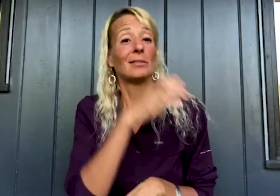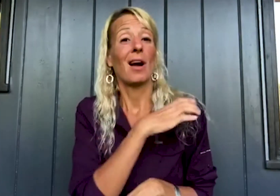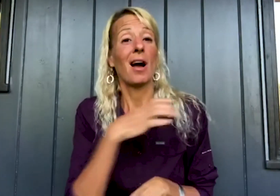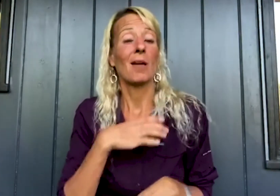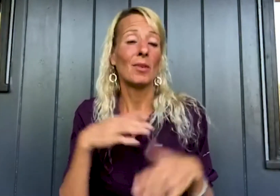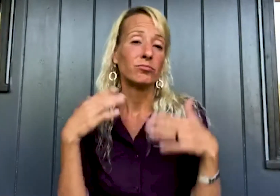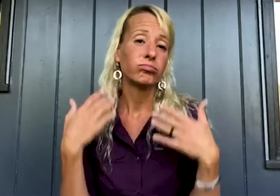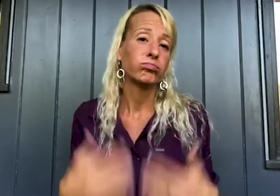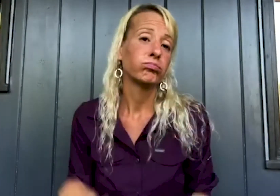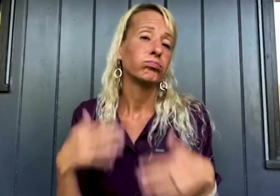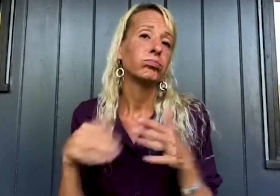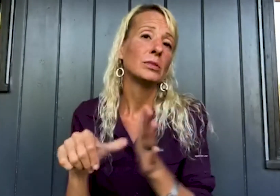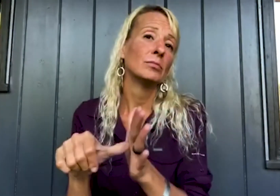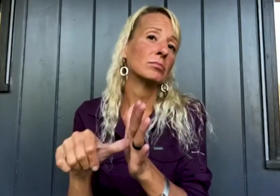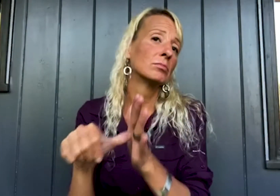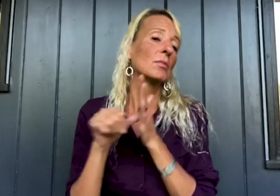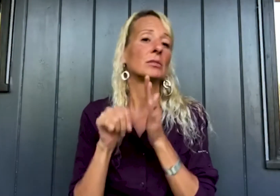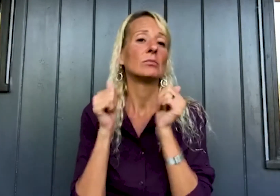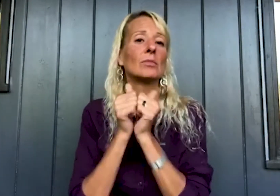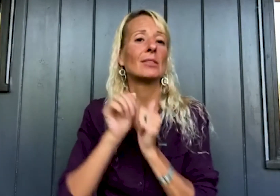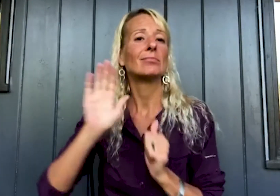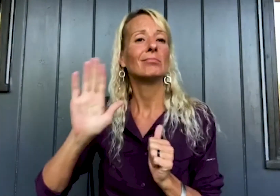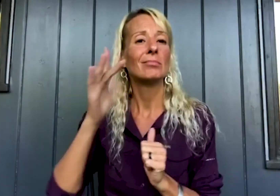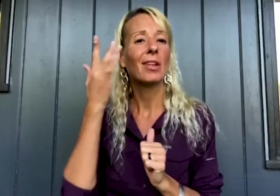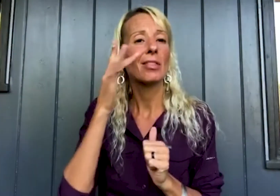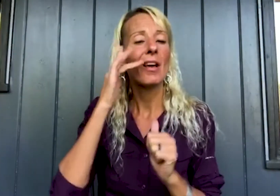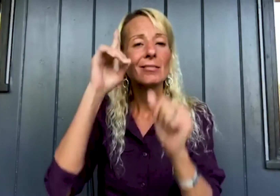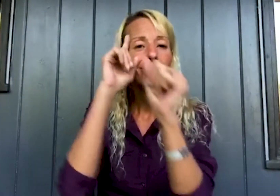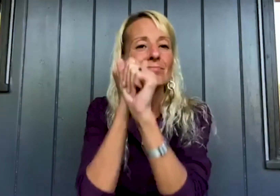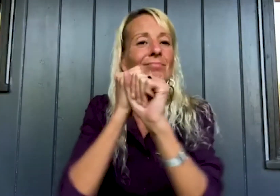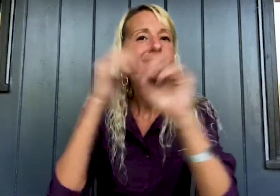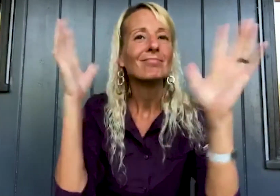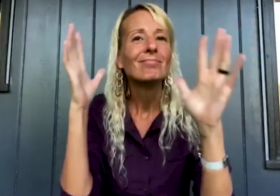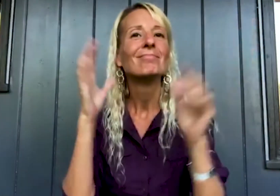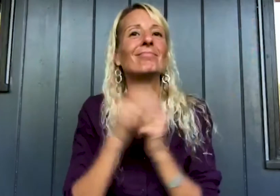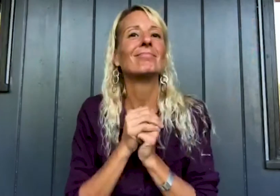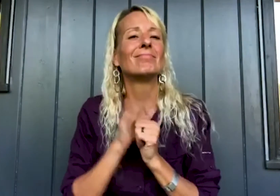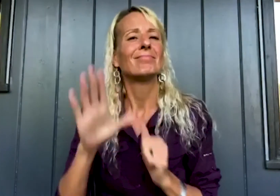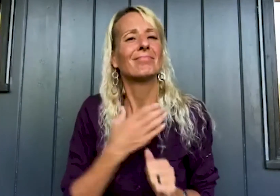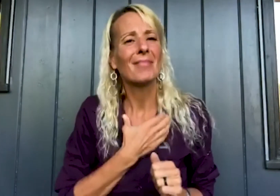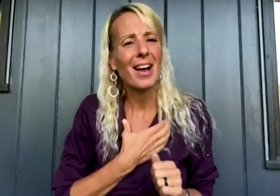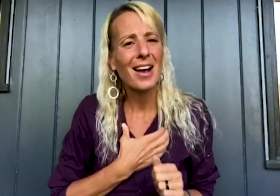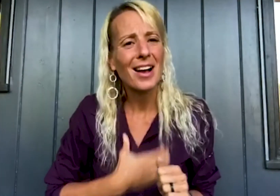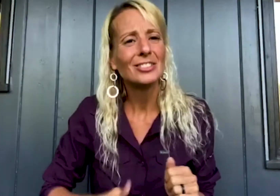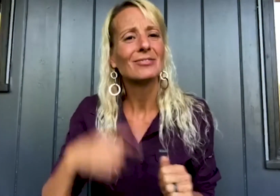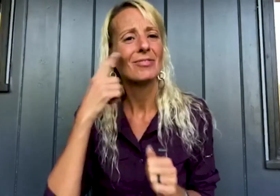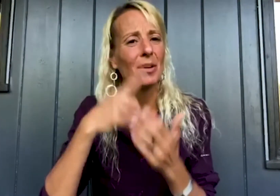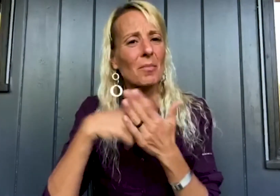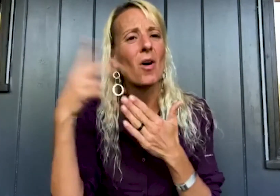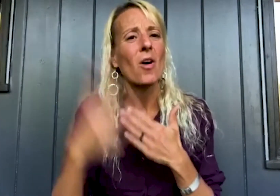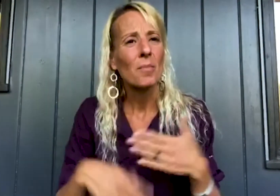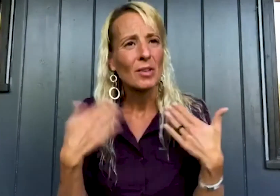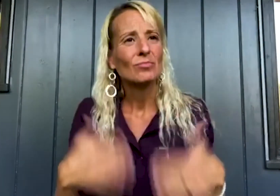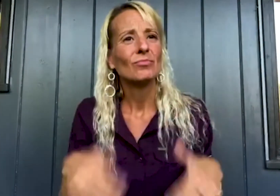The search committee was duly impressed by Clara’s vision and passion for AKSD.